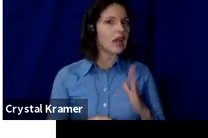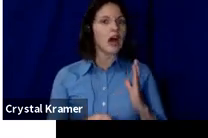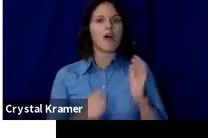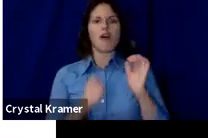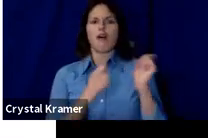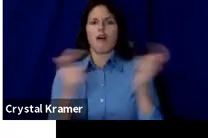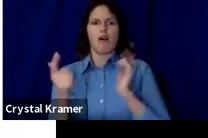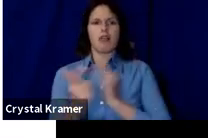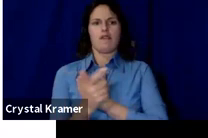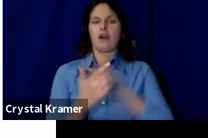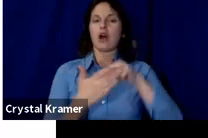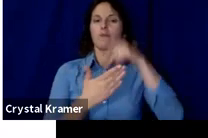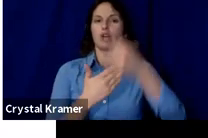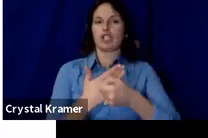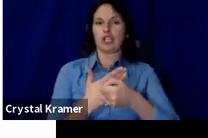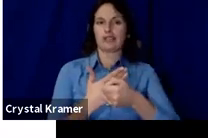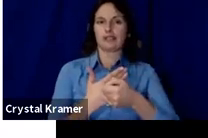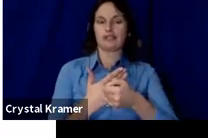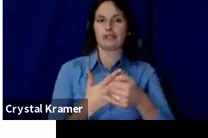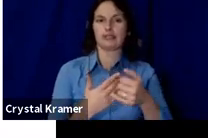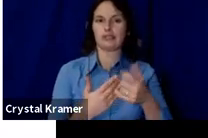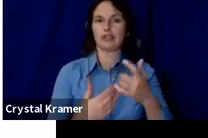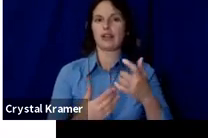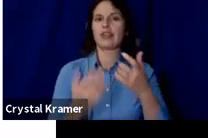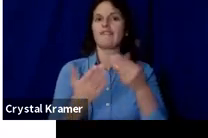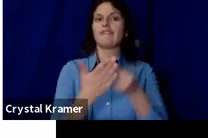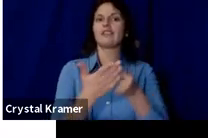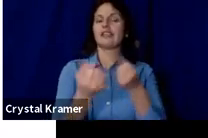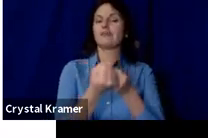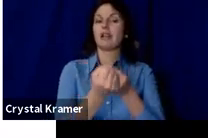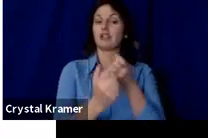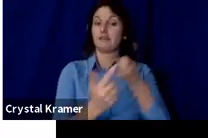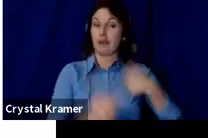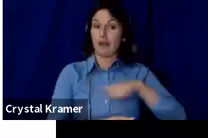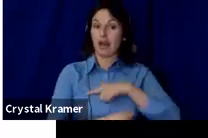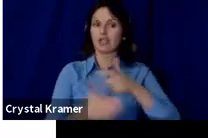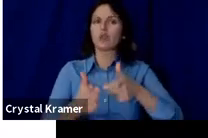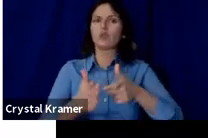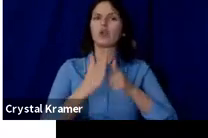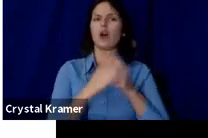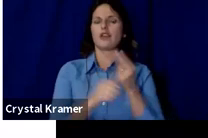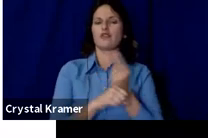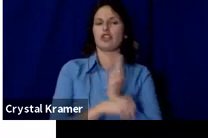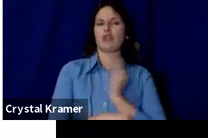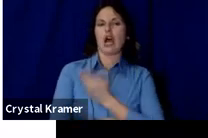to use Fractured Atlas because this allows us to be in control of how the funds are processed